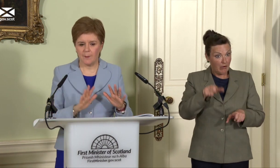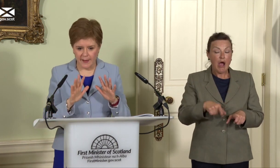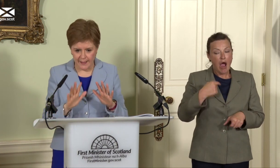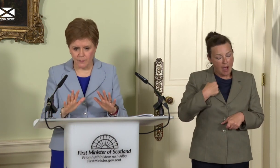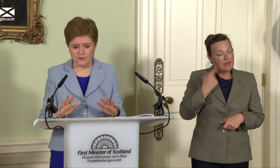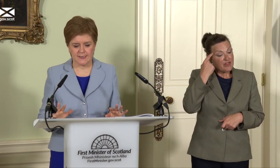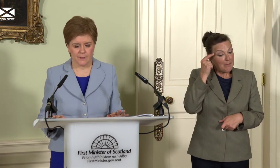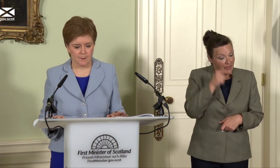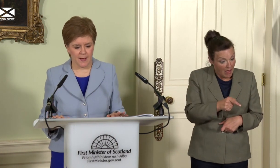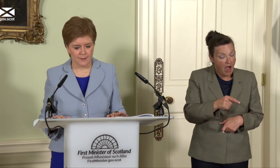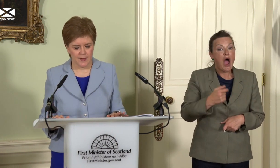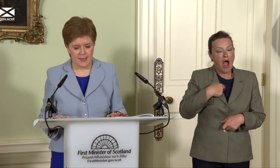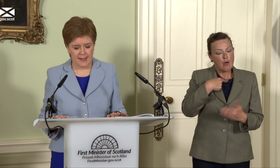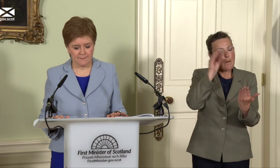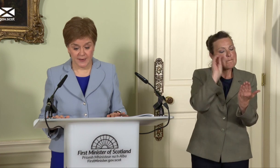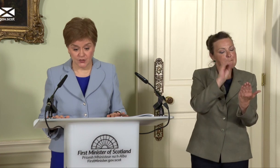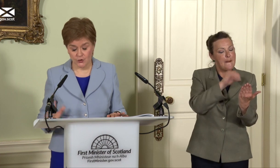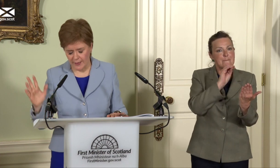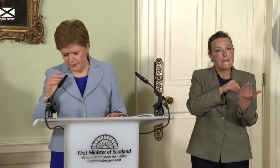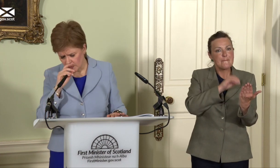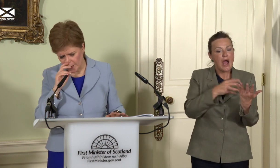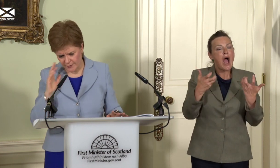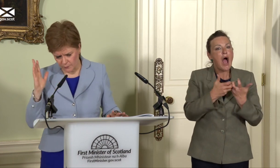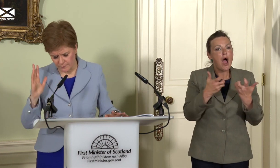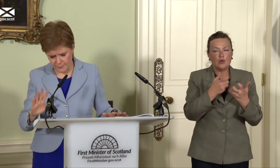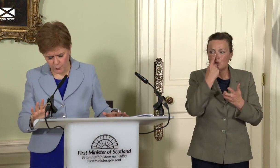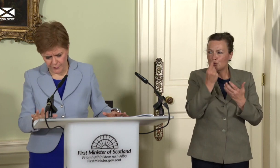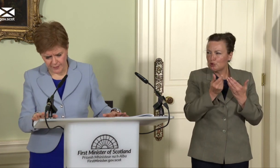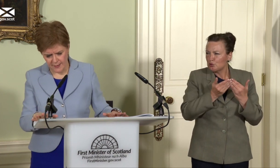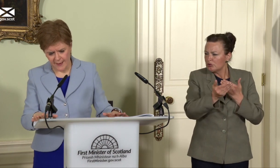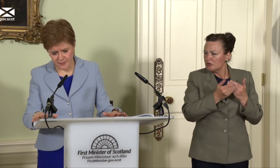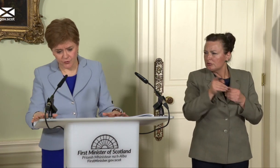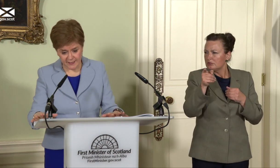and that I will set out that path very soon. Your question I think before the summer recess,